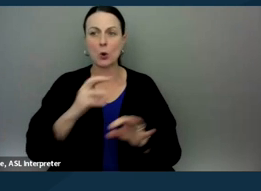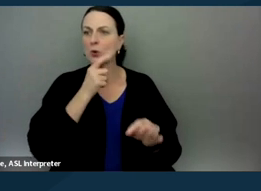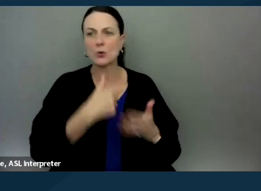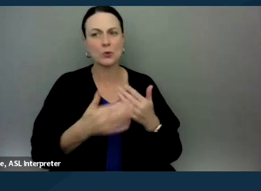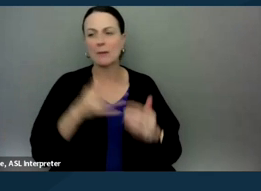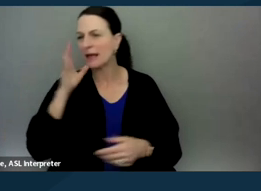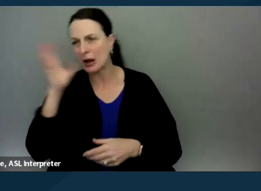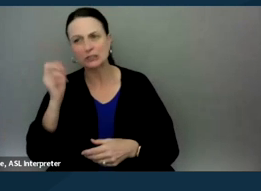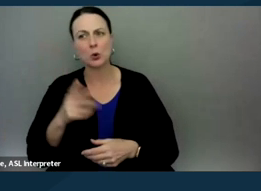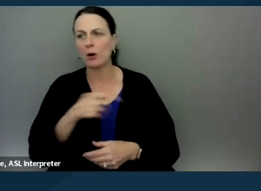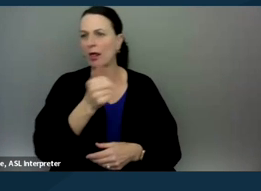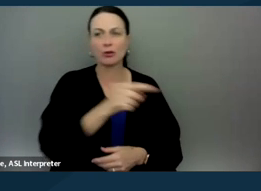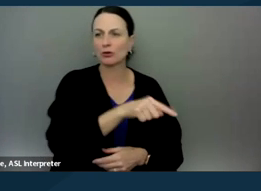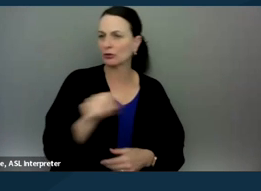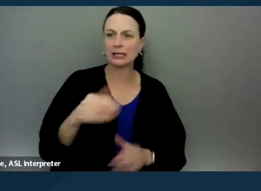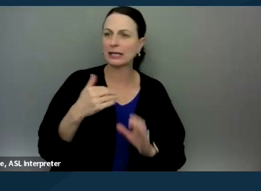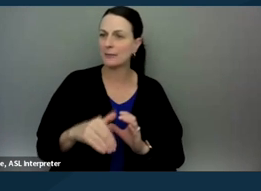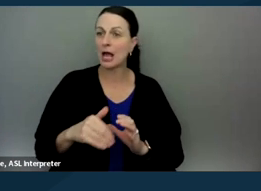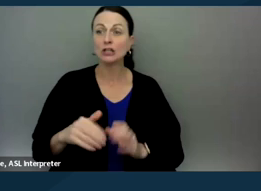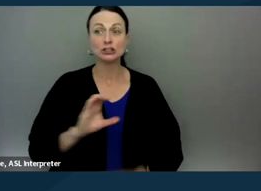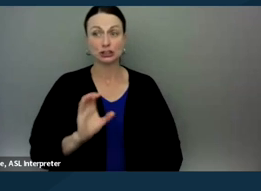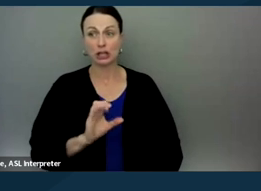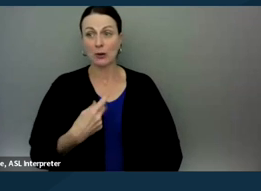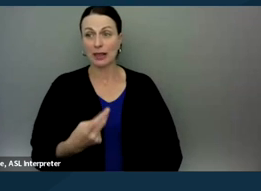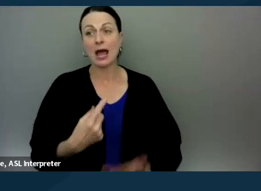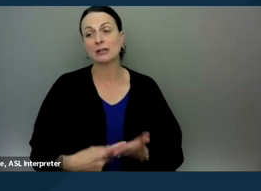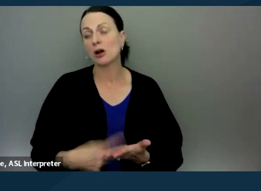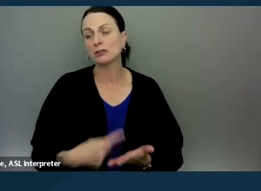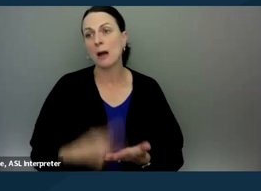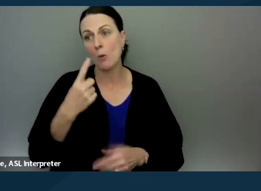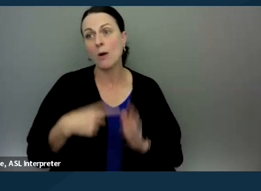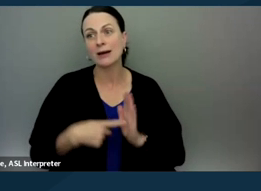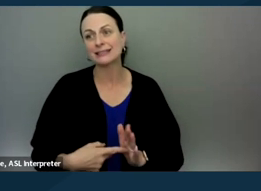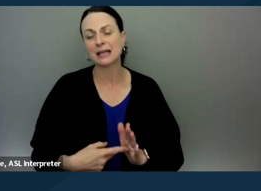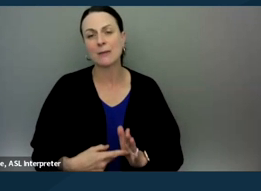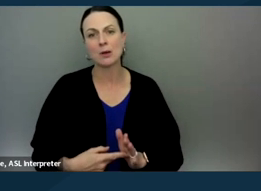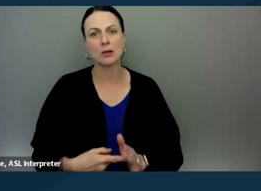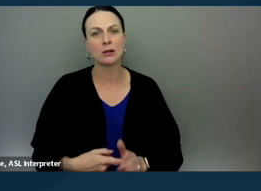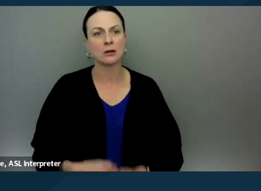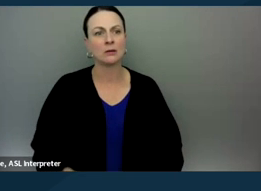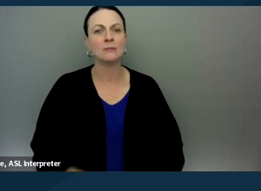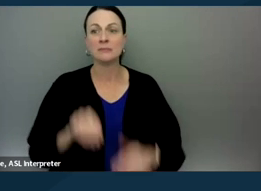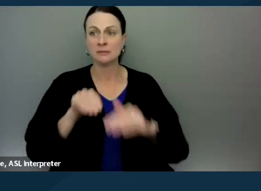One example that Cheryl and I talked about was a walk-in legal clinic that she actually attended